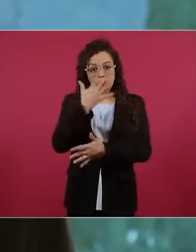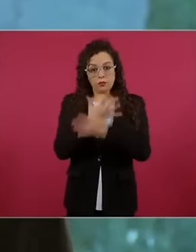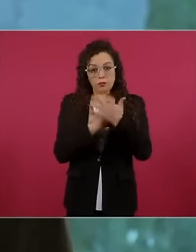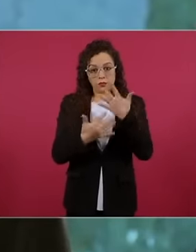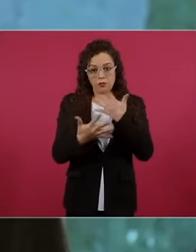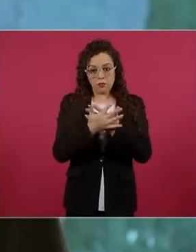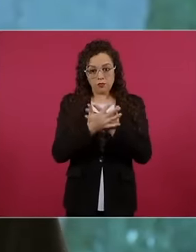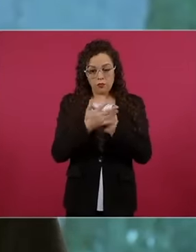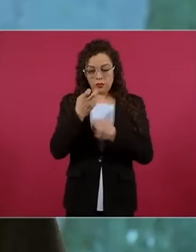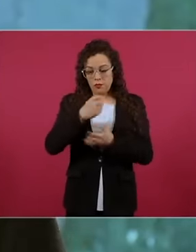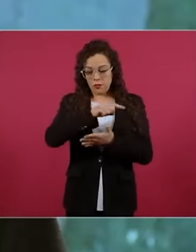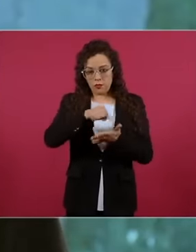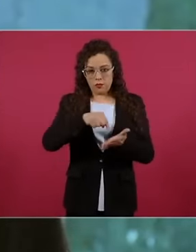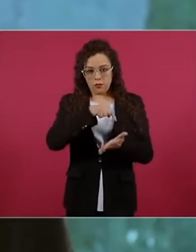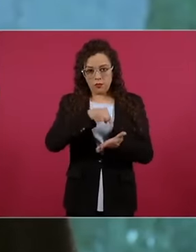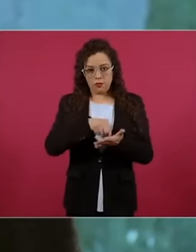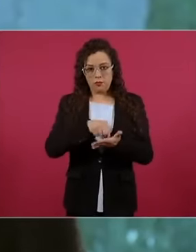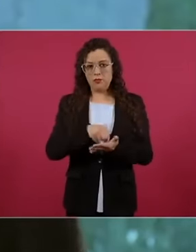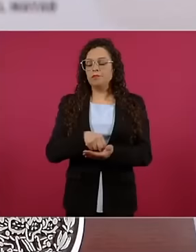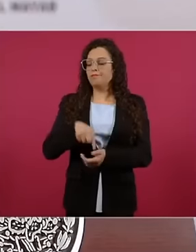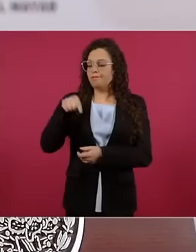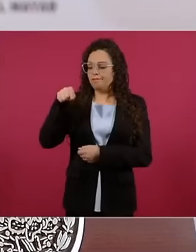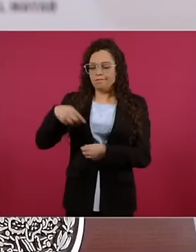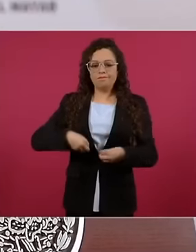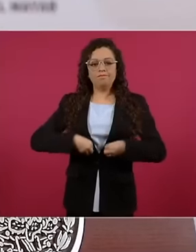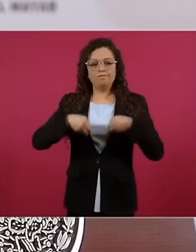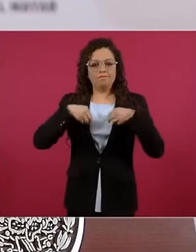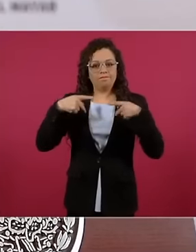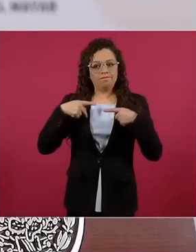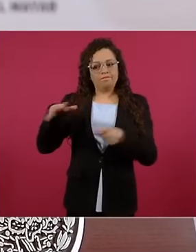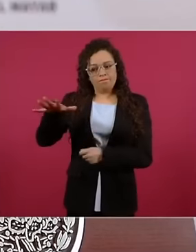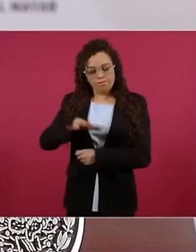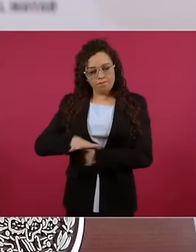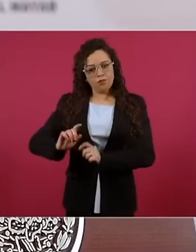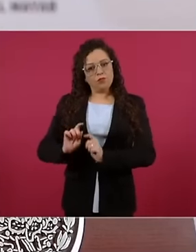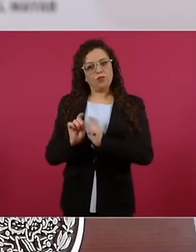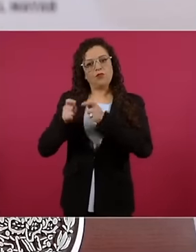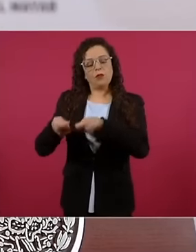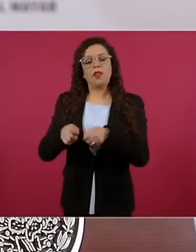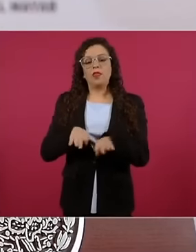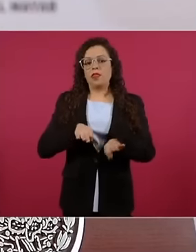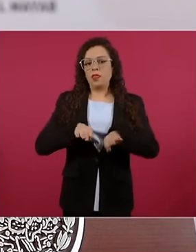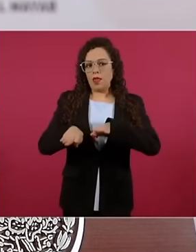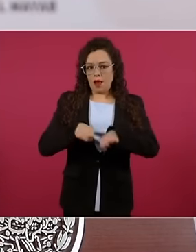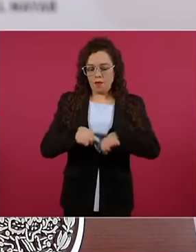development poles is local labor and efforts are being made to ensure that companies link up with